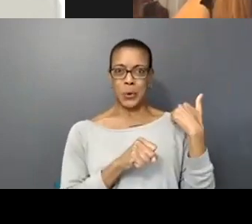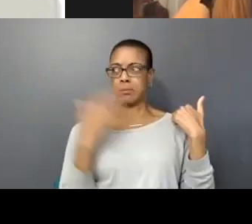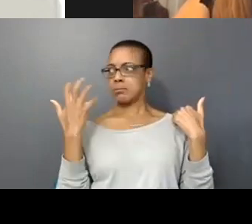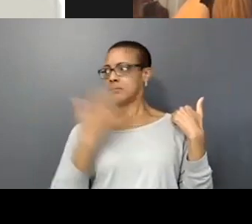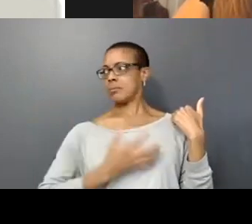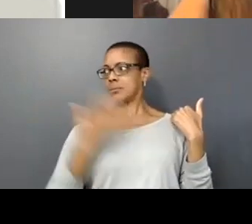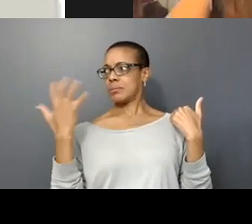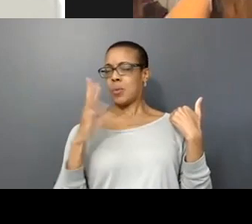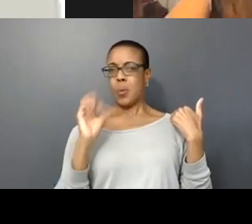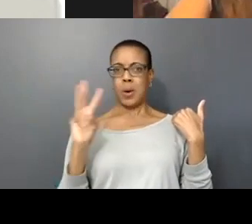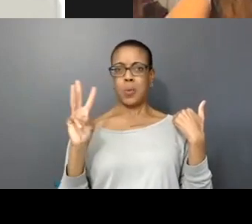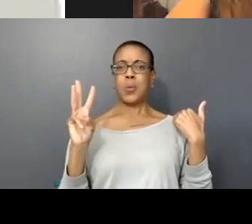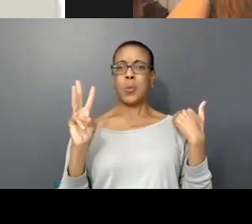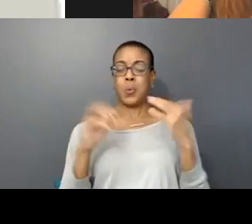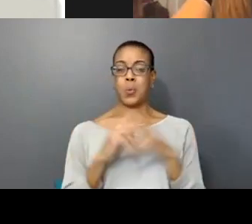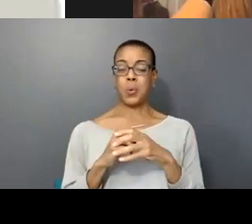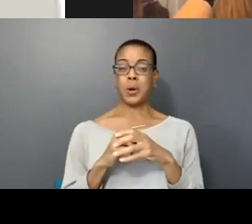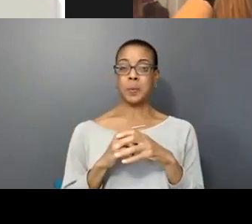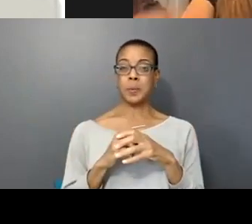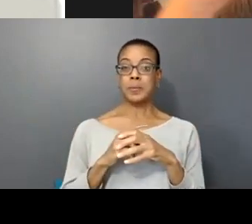I will say this, it doesn't speak for me